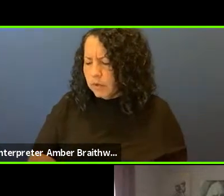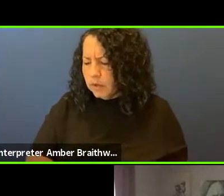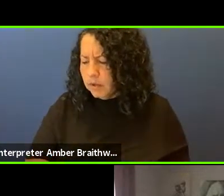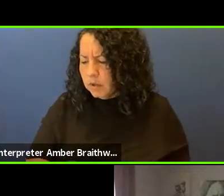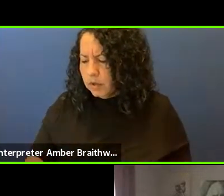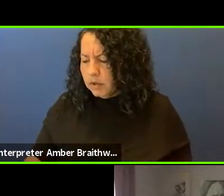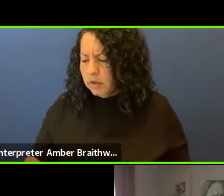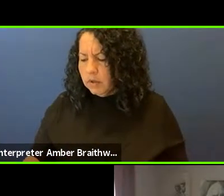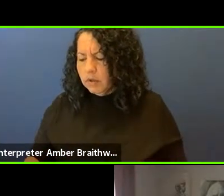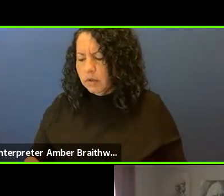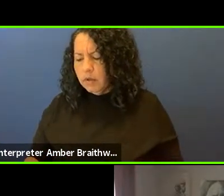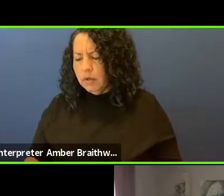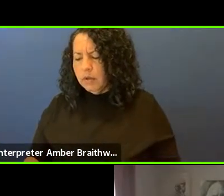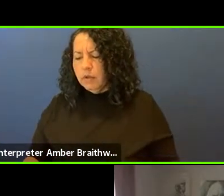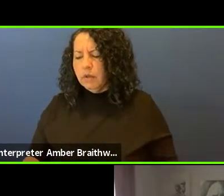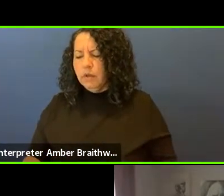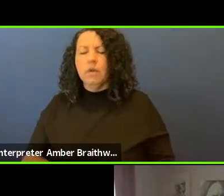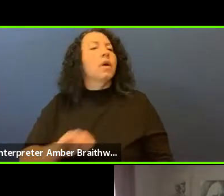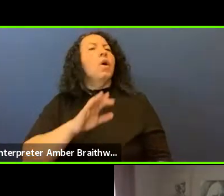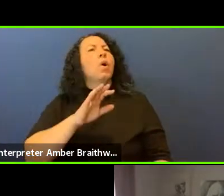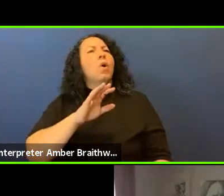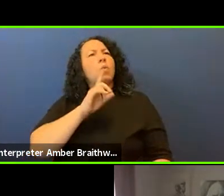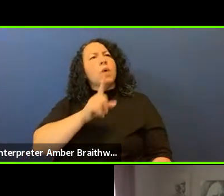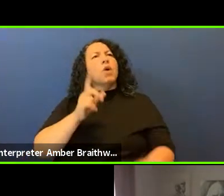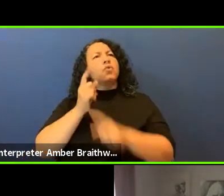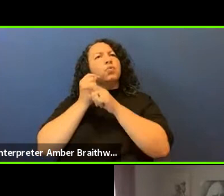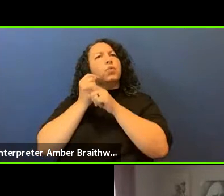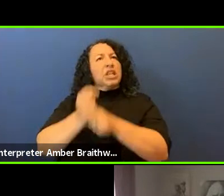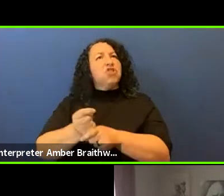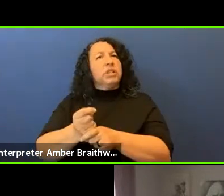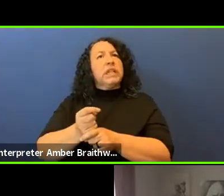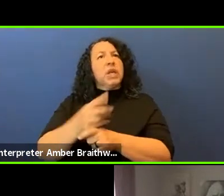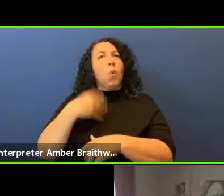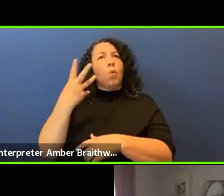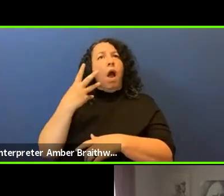Well I think traditionally white institutions need to take responsibility